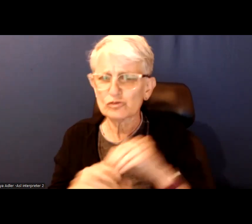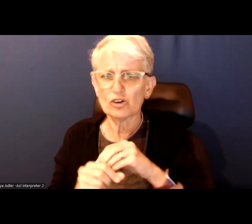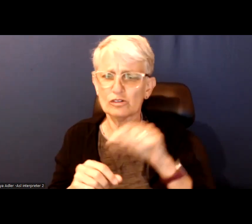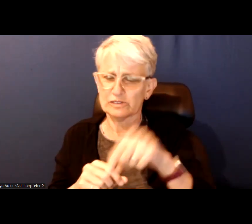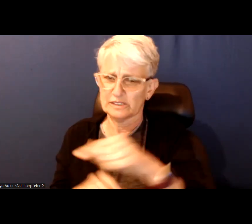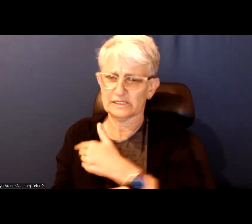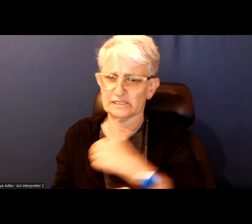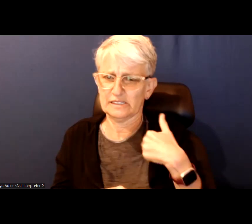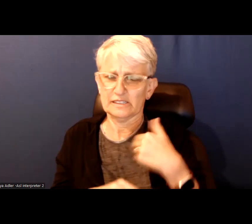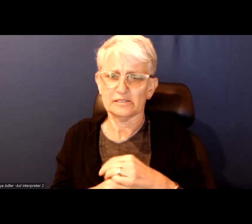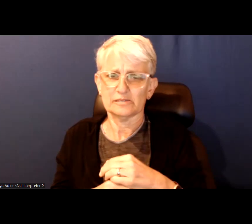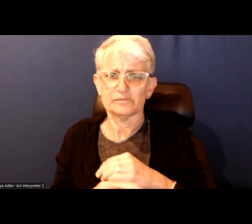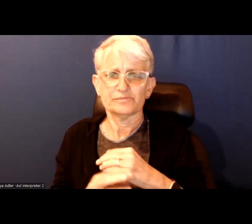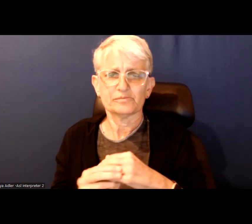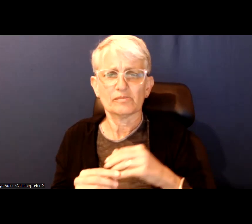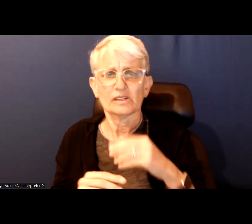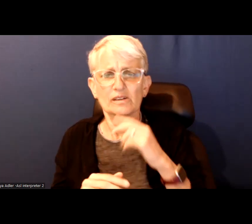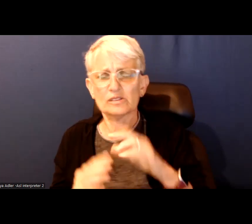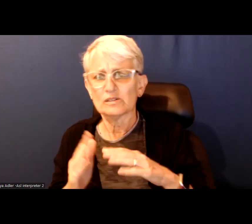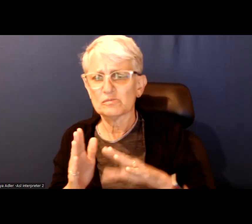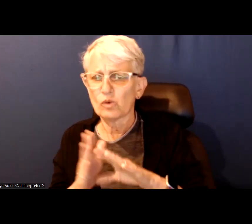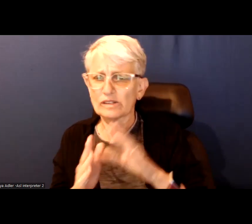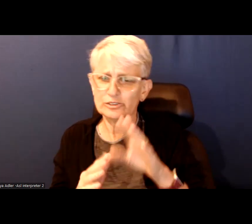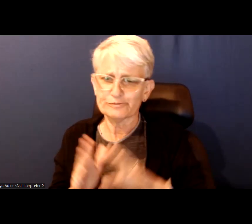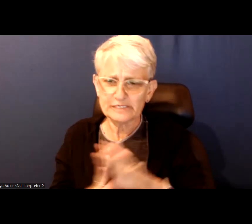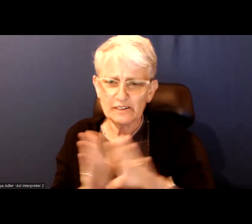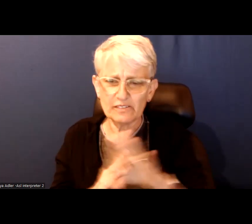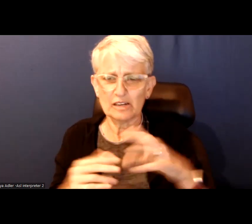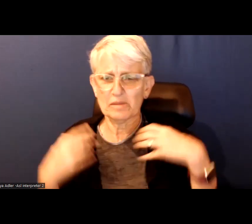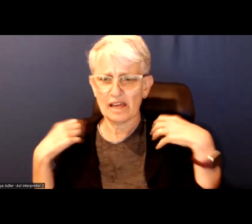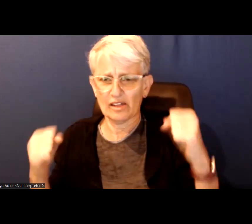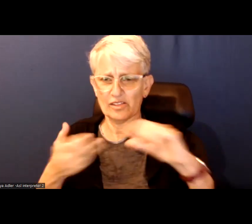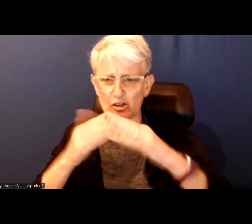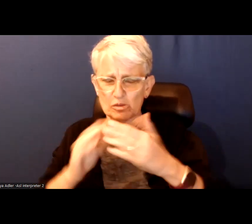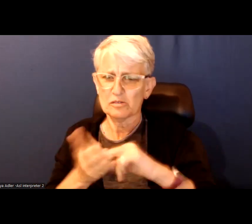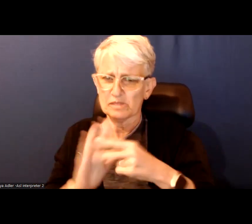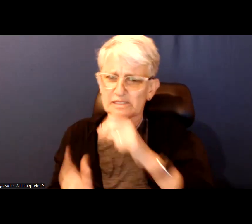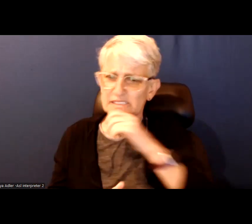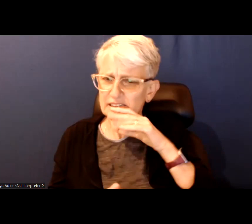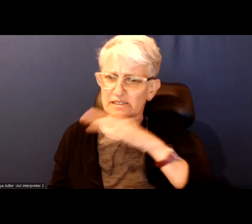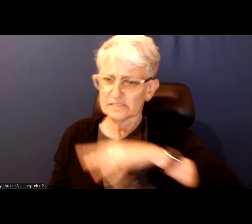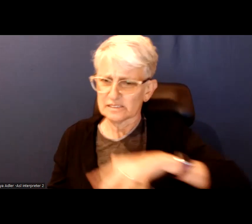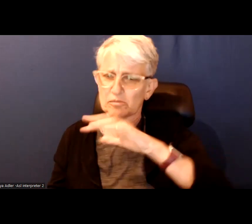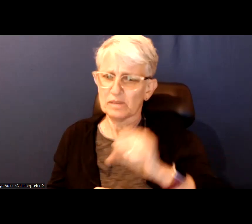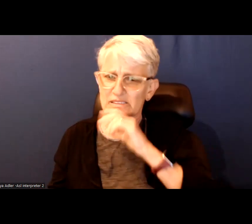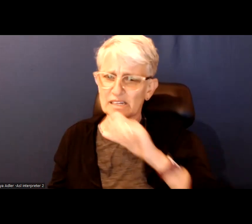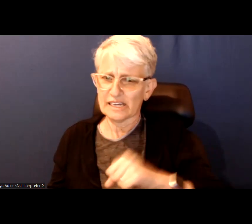And if we are talking about building healthy communities it means that our seniors must be able to age in place.